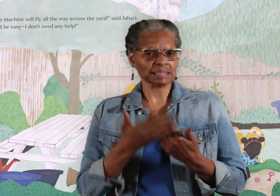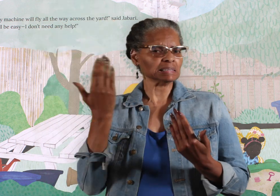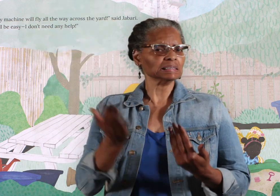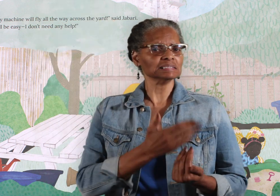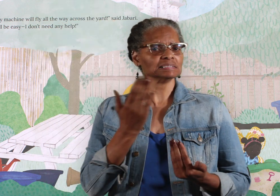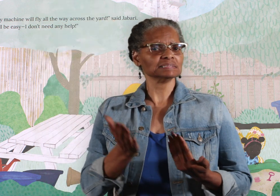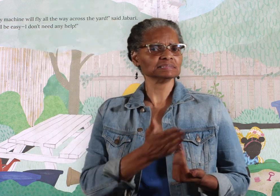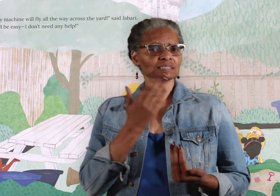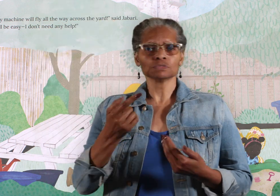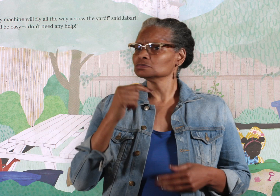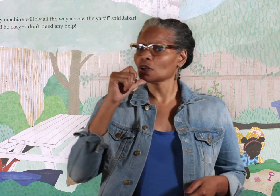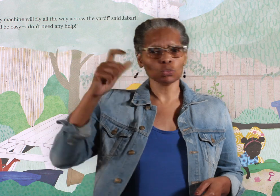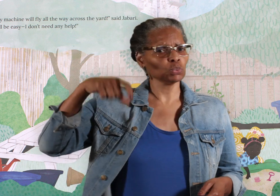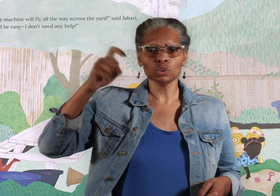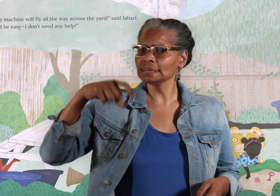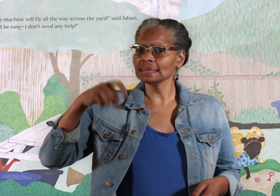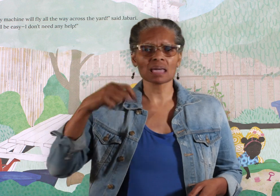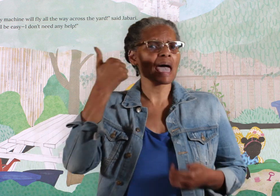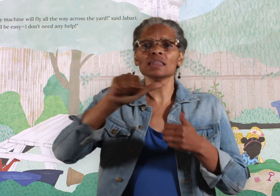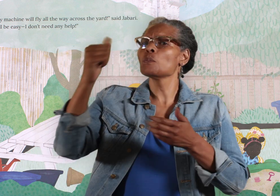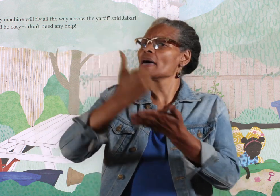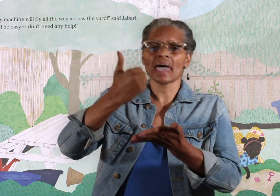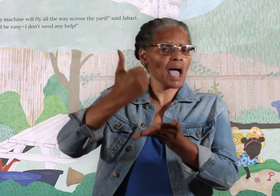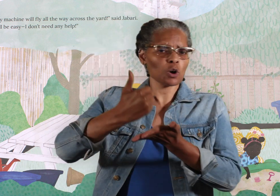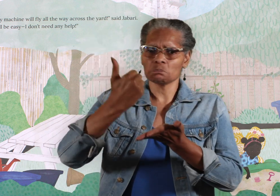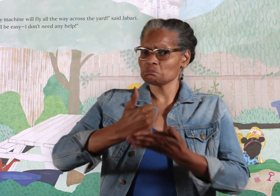"It'll be easy. I don't need any help."